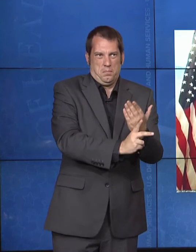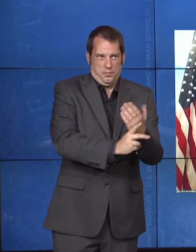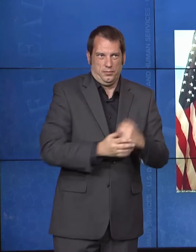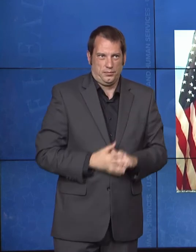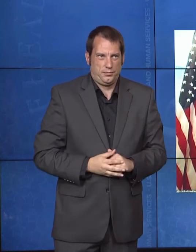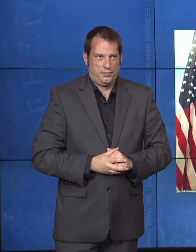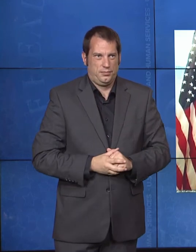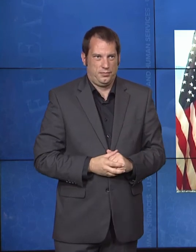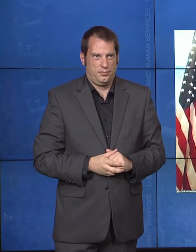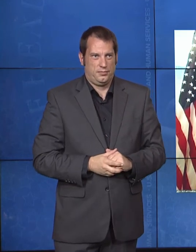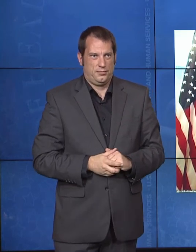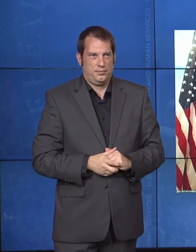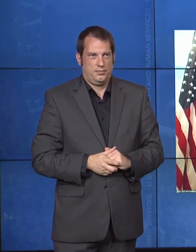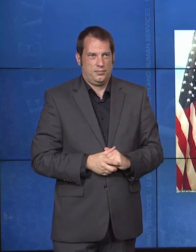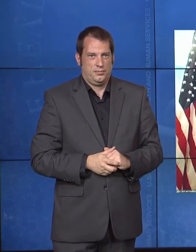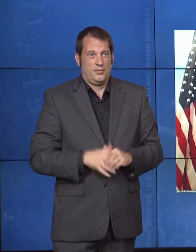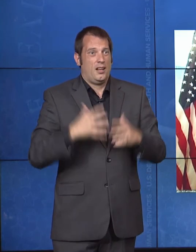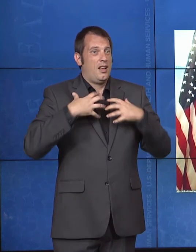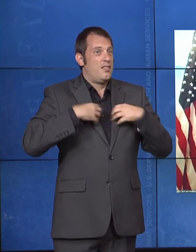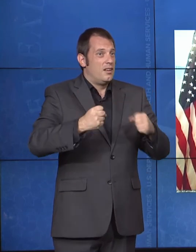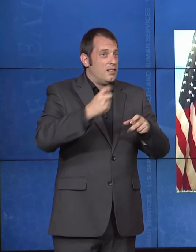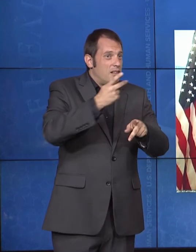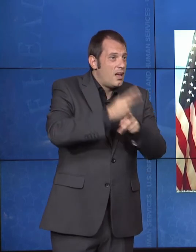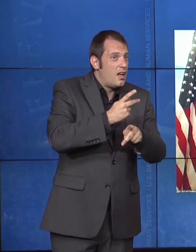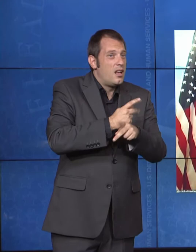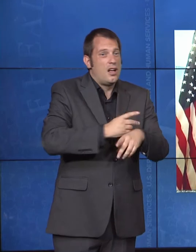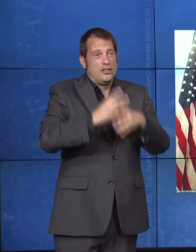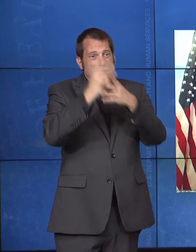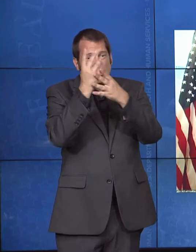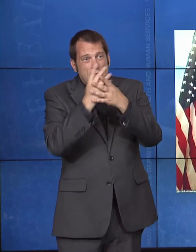continues to be a priority for the Indian Health Service. Thank you, Julie.